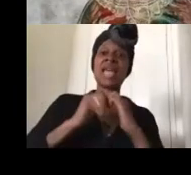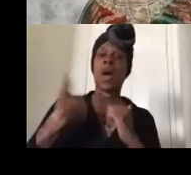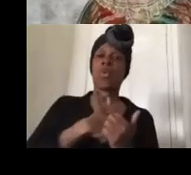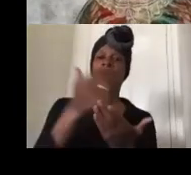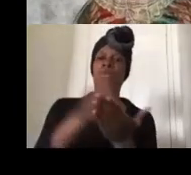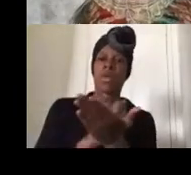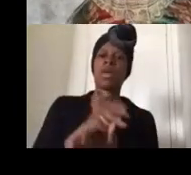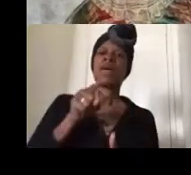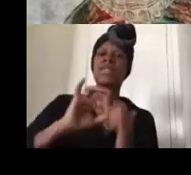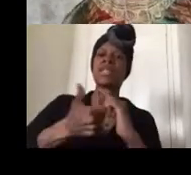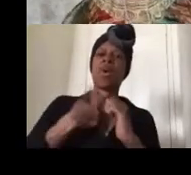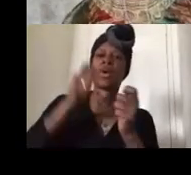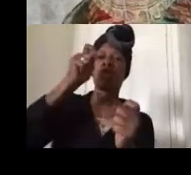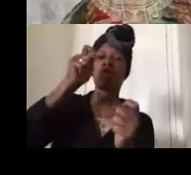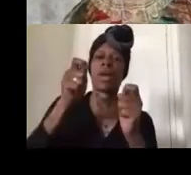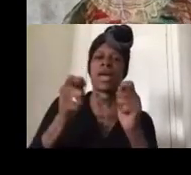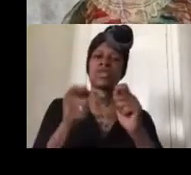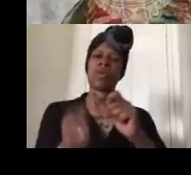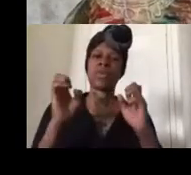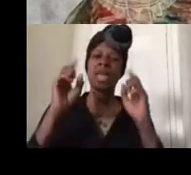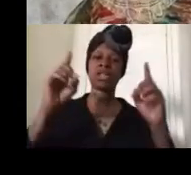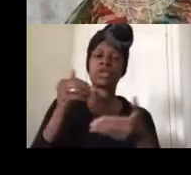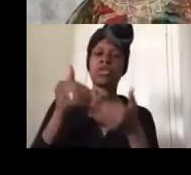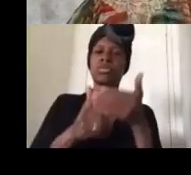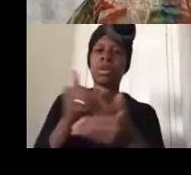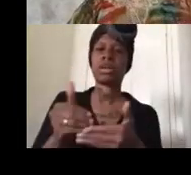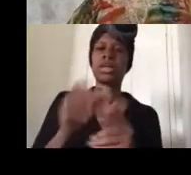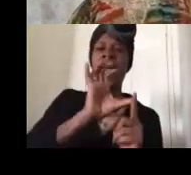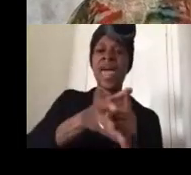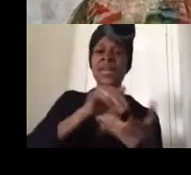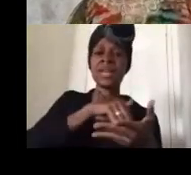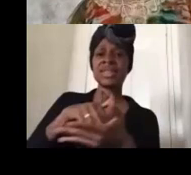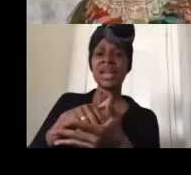transform the educational process ethnic studies is important and so we